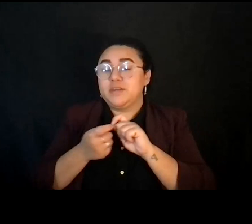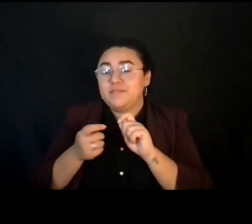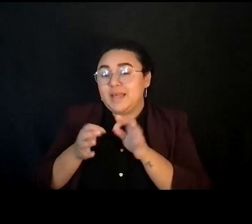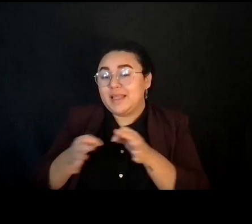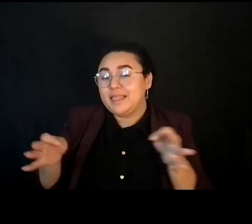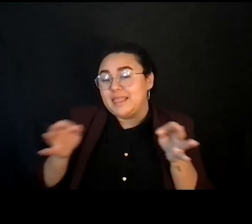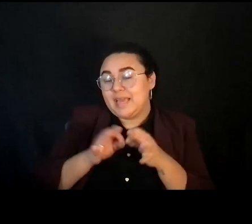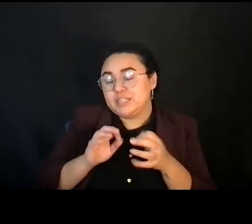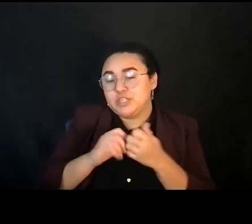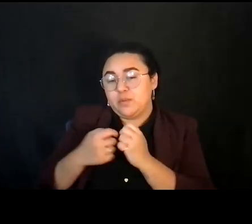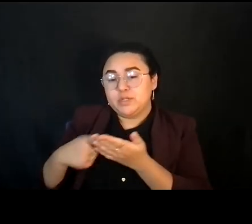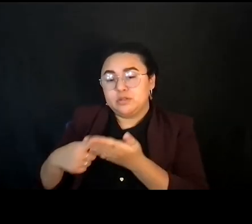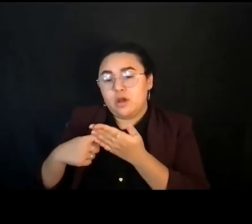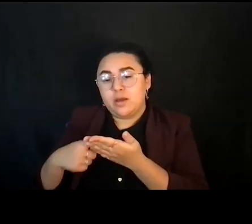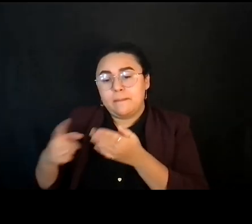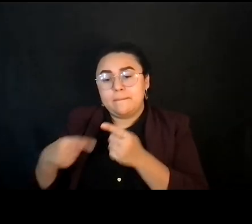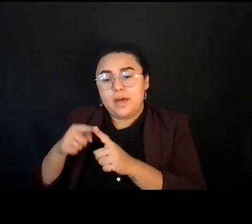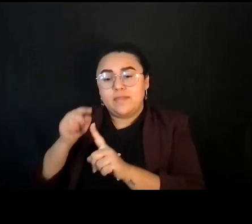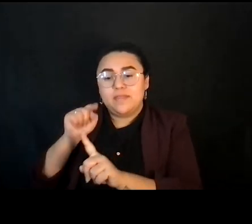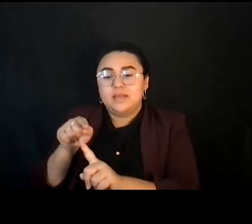internal work that we're doing and community work, right.